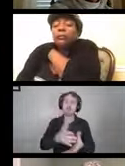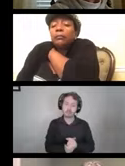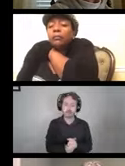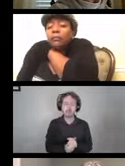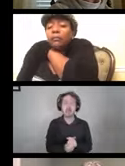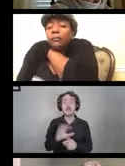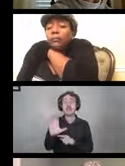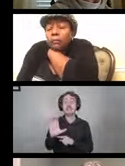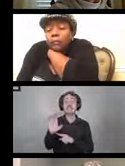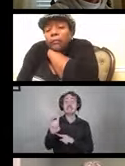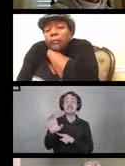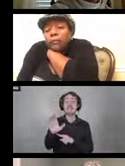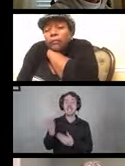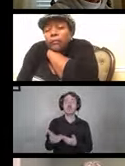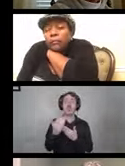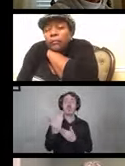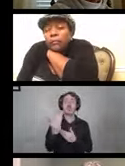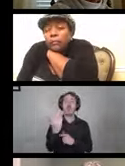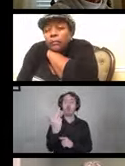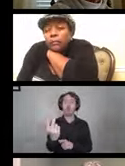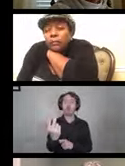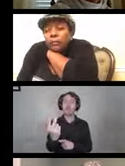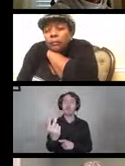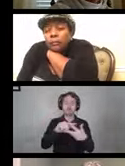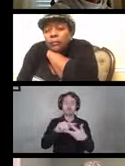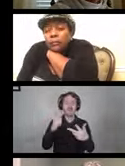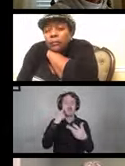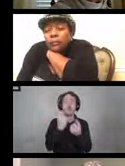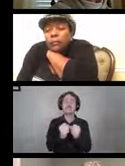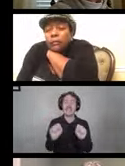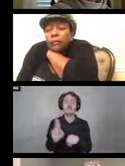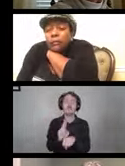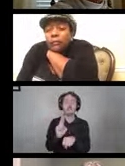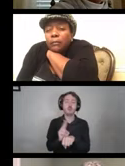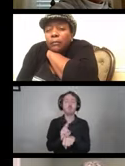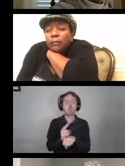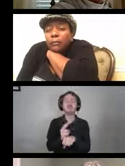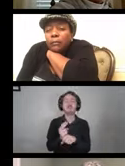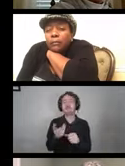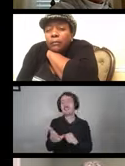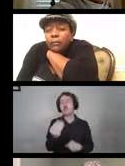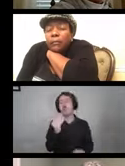The CDC recommends 3 practices for safe use of devices at home. So of course we're all doing this.